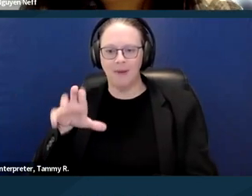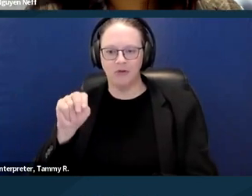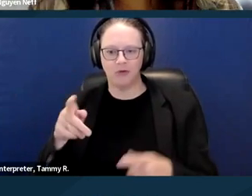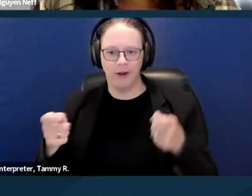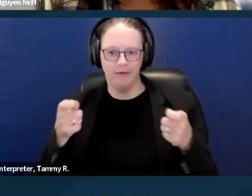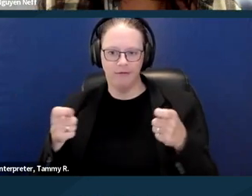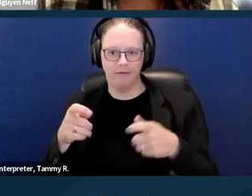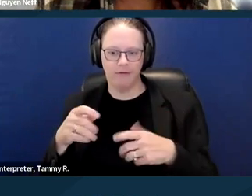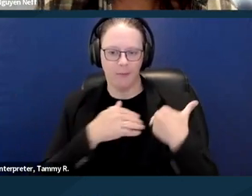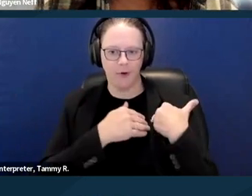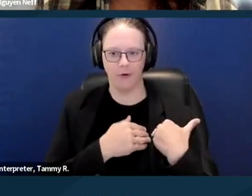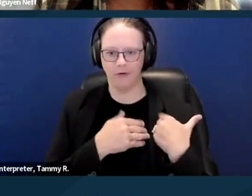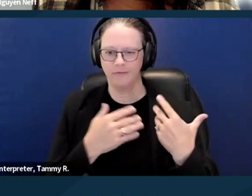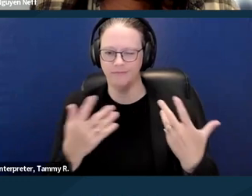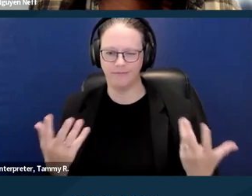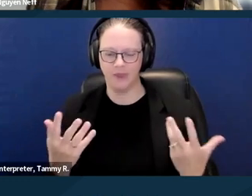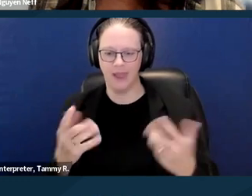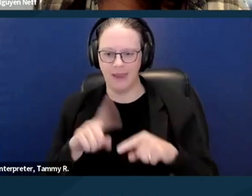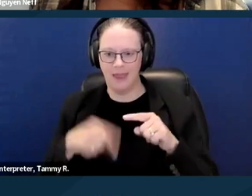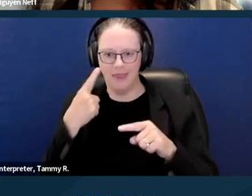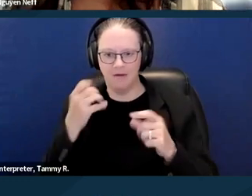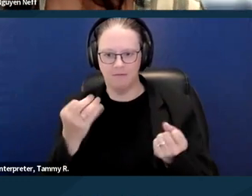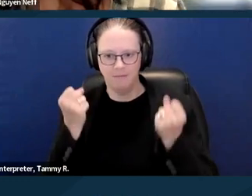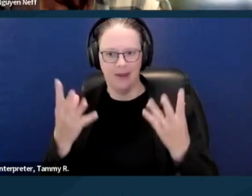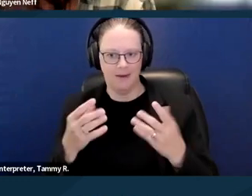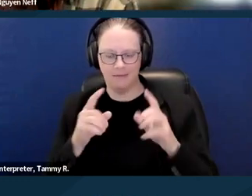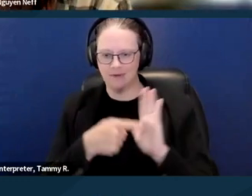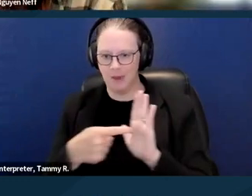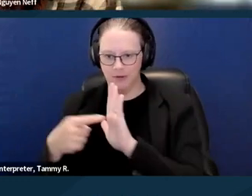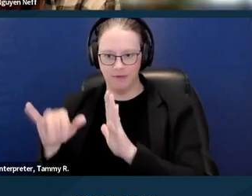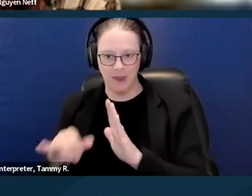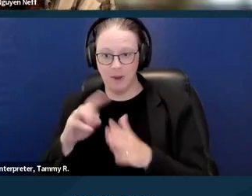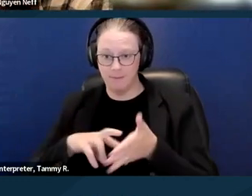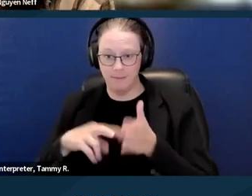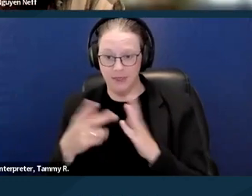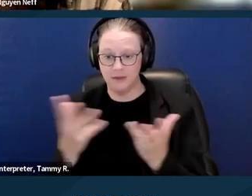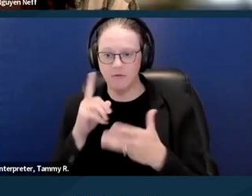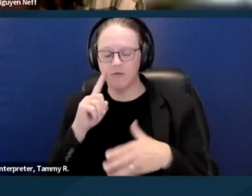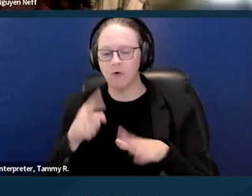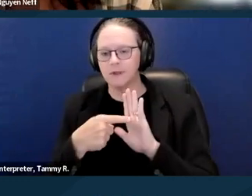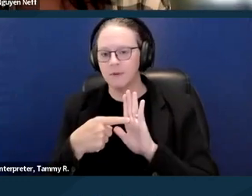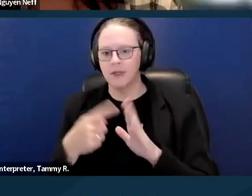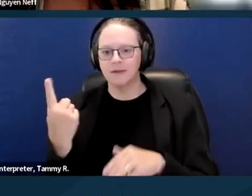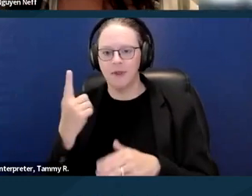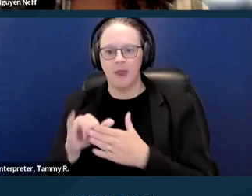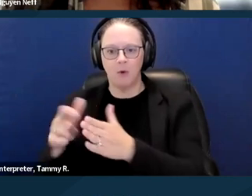where something would be an undue administrative burden. But, you know, something obviously that would just require a lot of management,